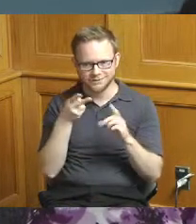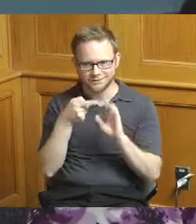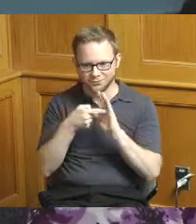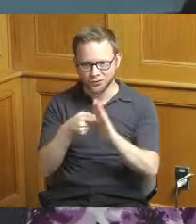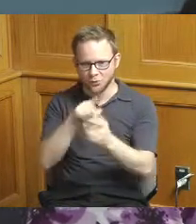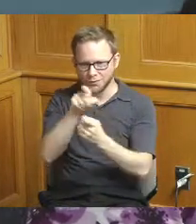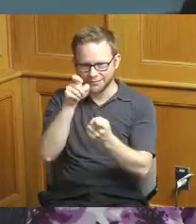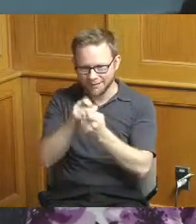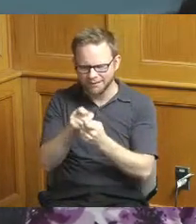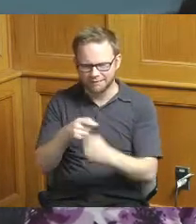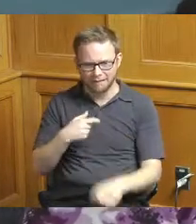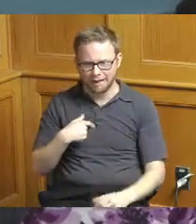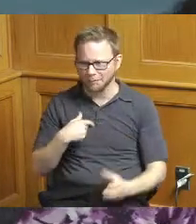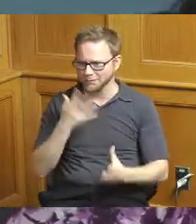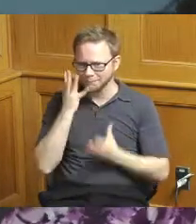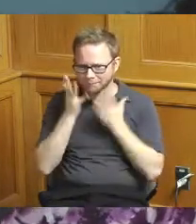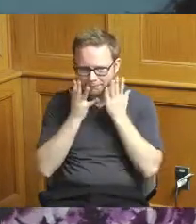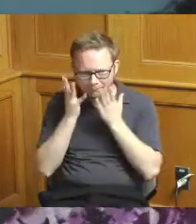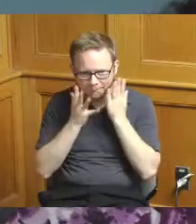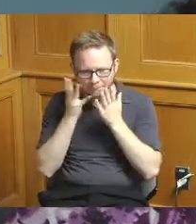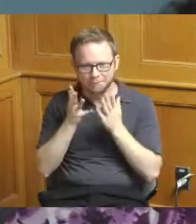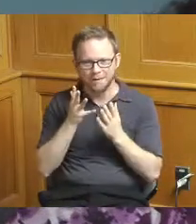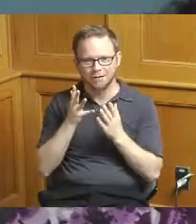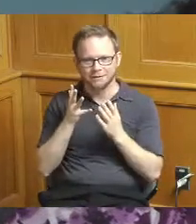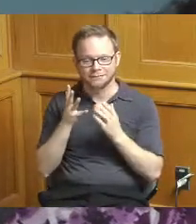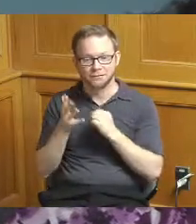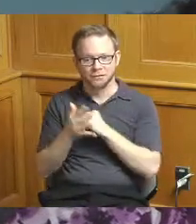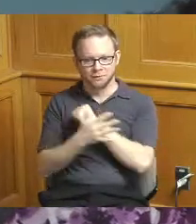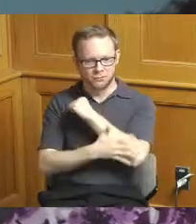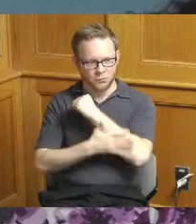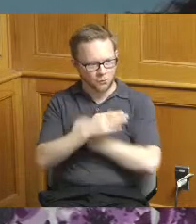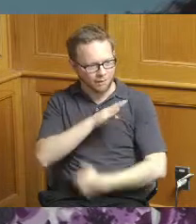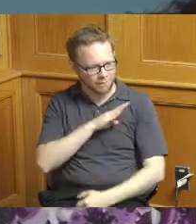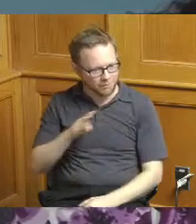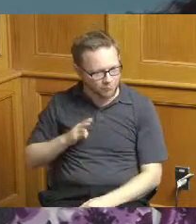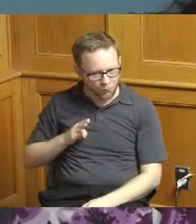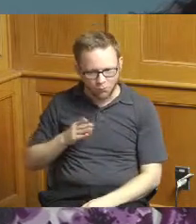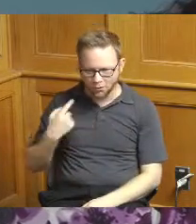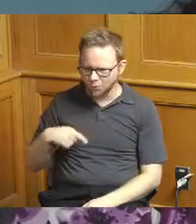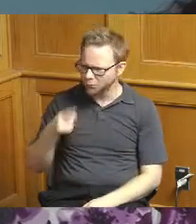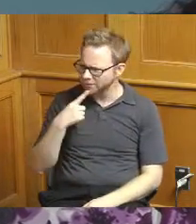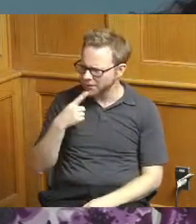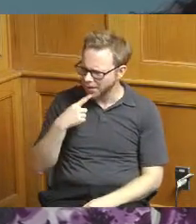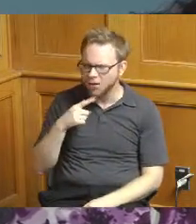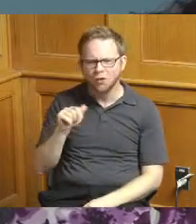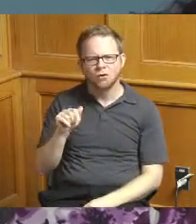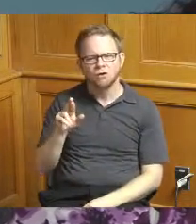embarrassed myself as a county board and we come in and say we're giving Arlington Heights 37,000